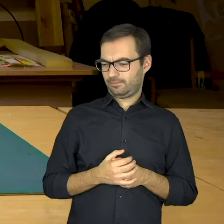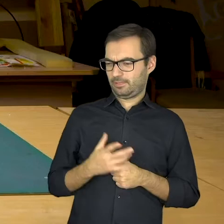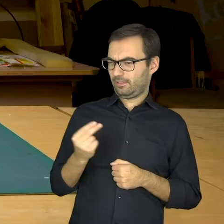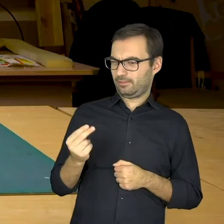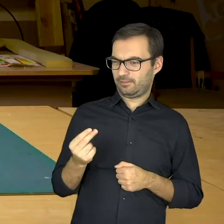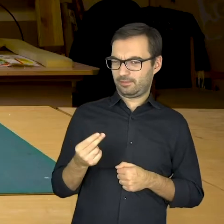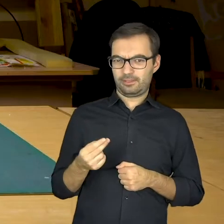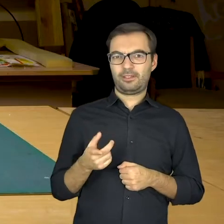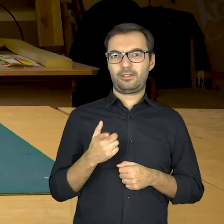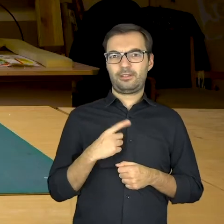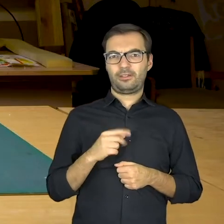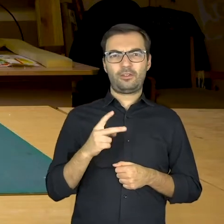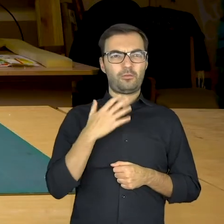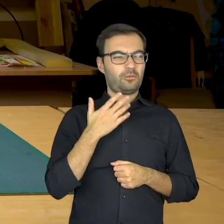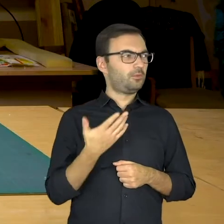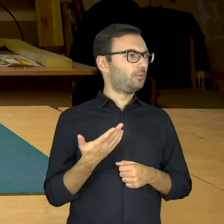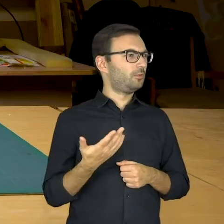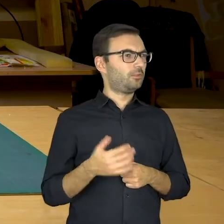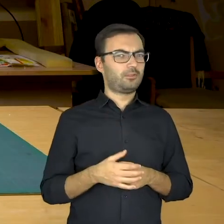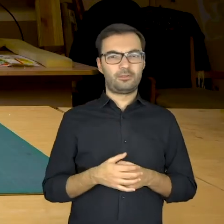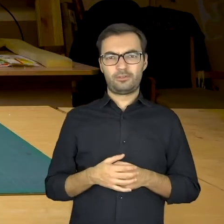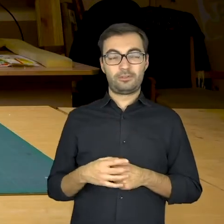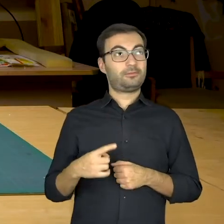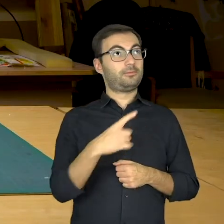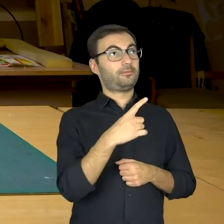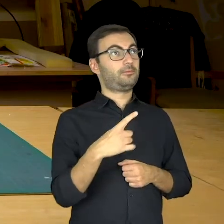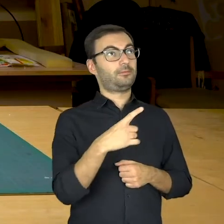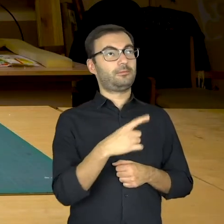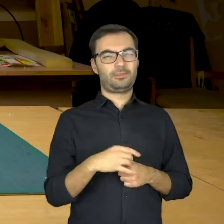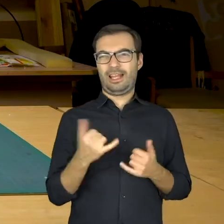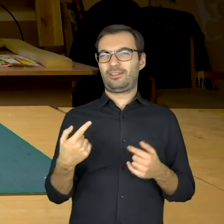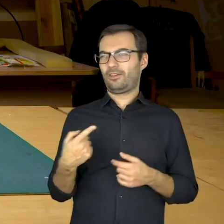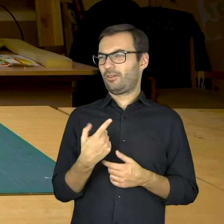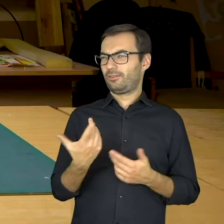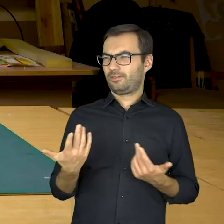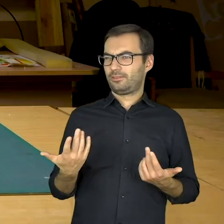No? But who? He! Who – he?